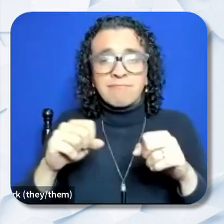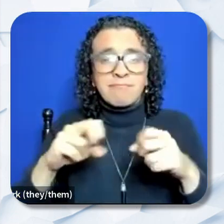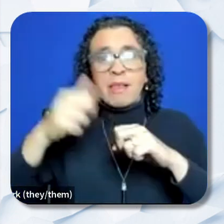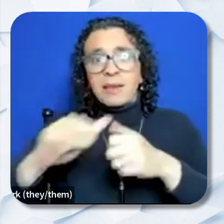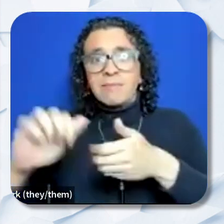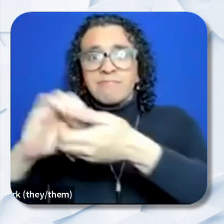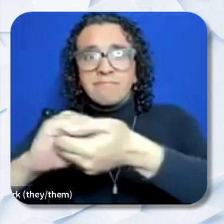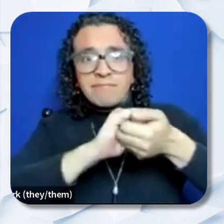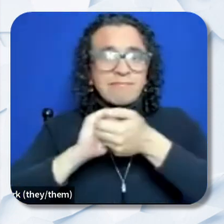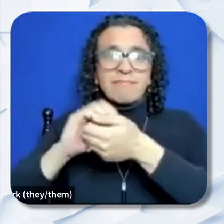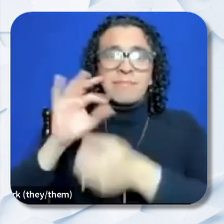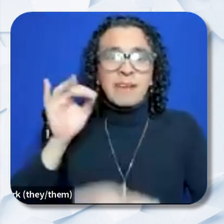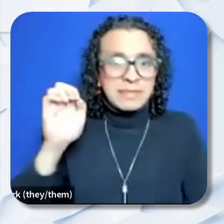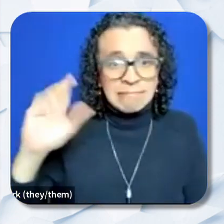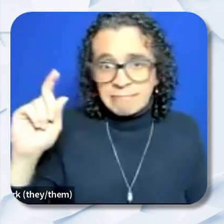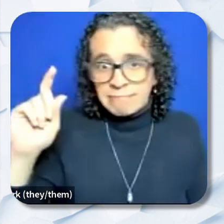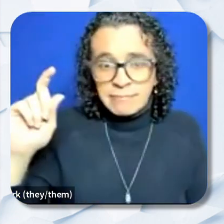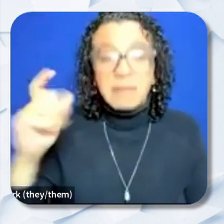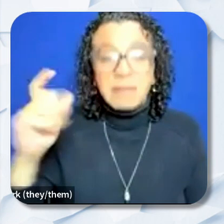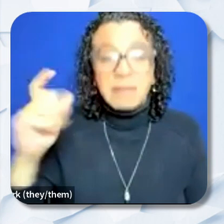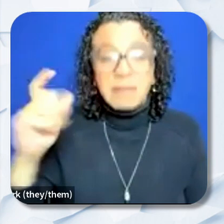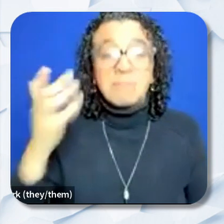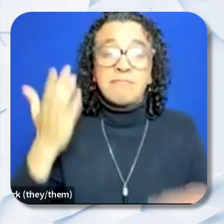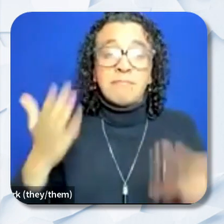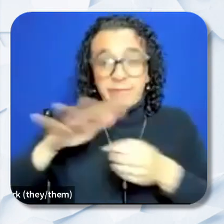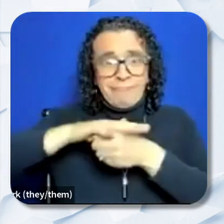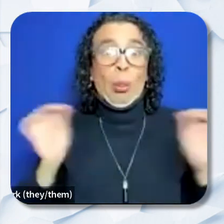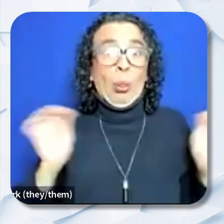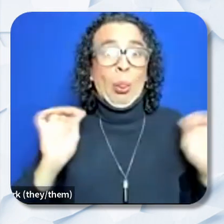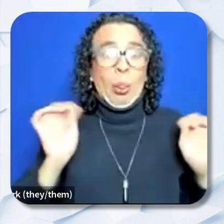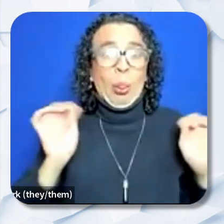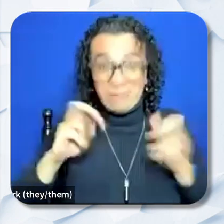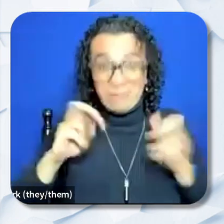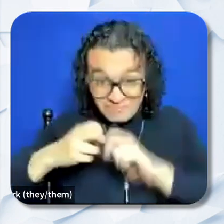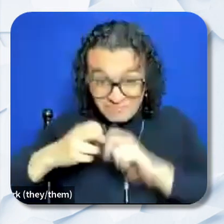none in your geographic area? I will have to get back to you with that.